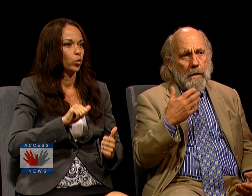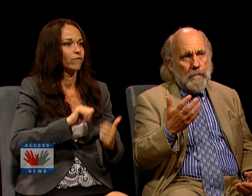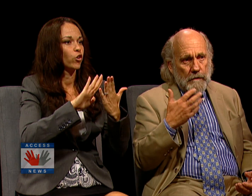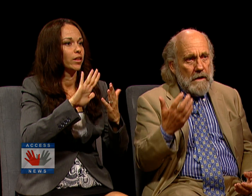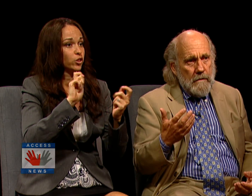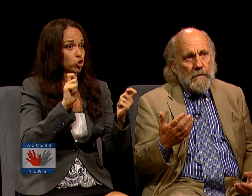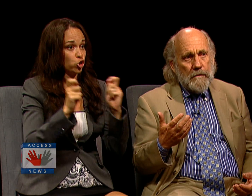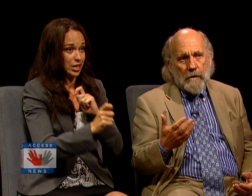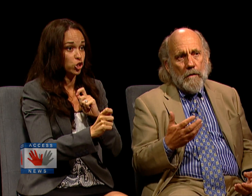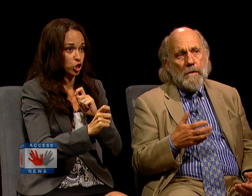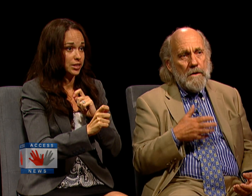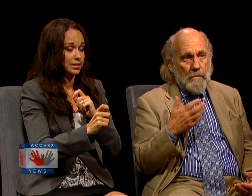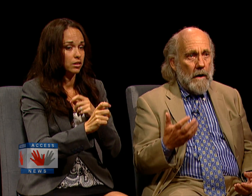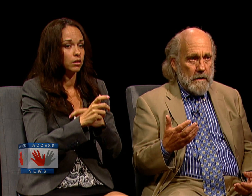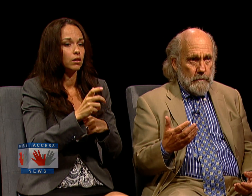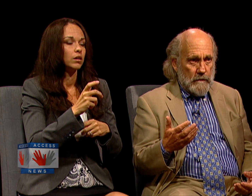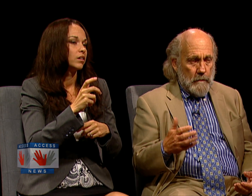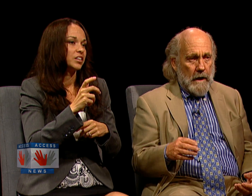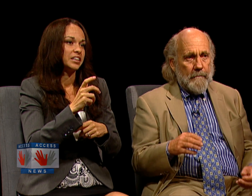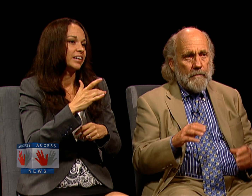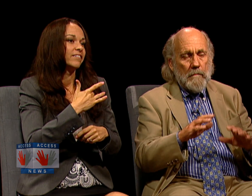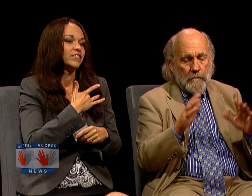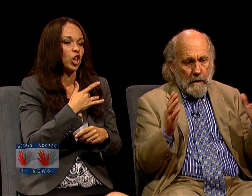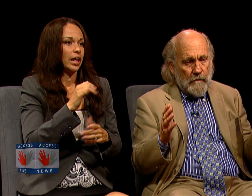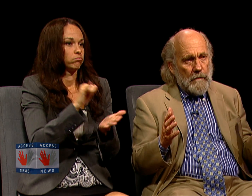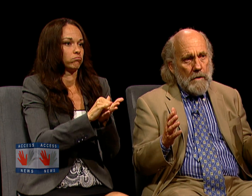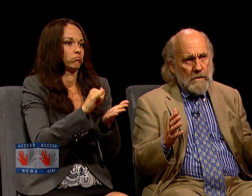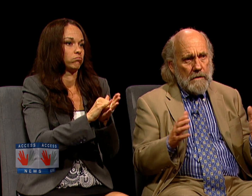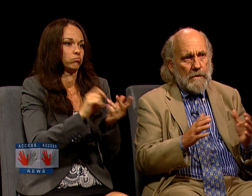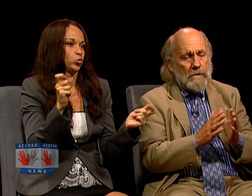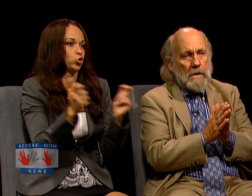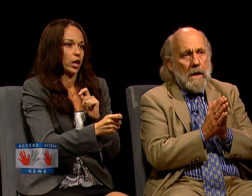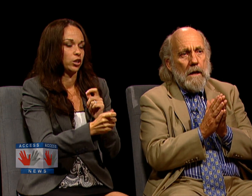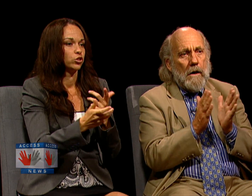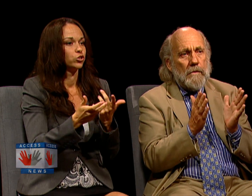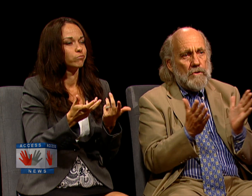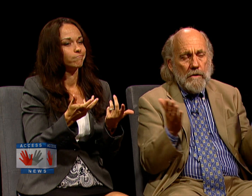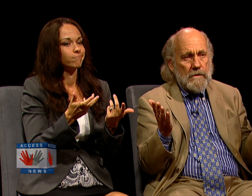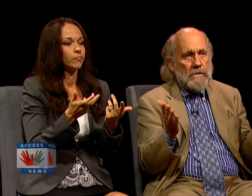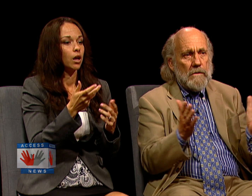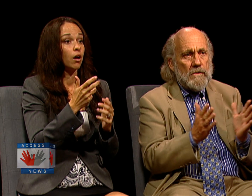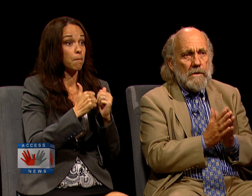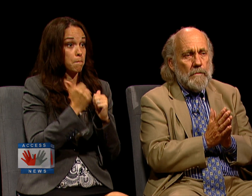AND BELIEVE THAT THEY'RE GOING TO BE IMPOSSIBLE TO MAKE. BUT FOR MOST OF US, THE CHOICES ARE AS SIMPLE